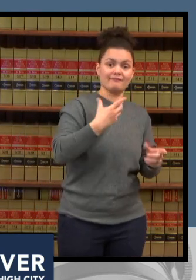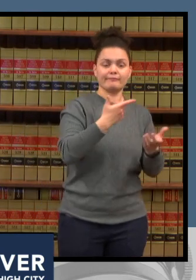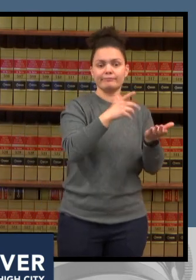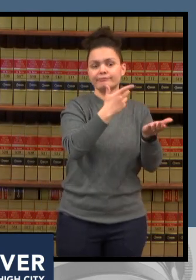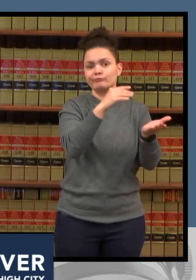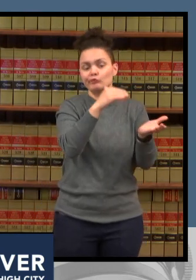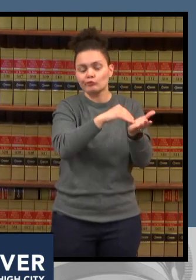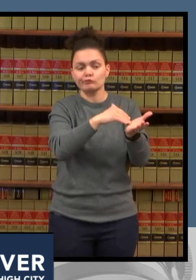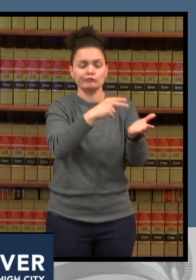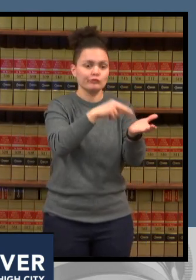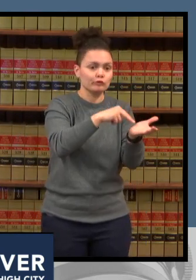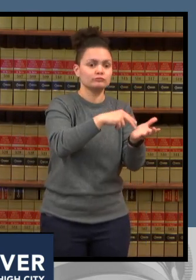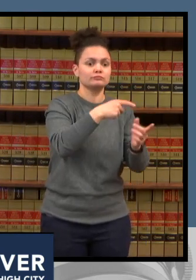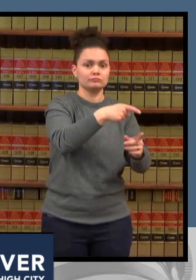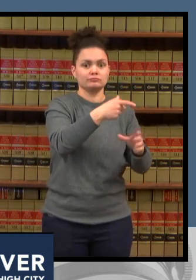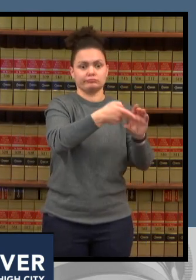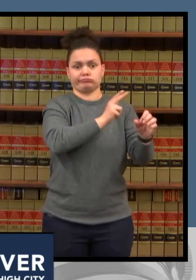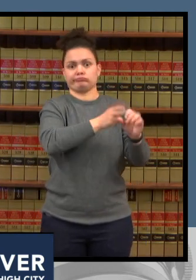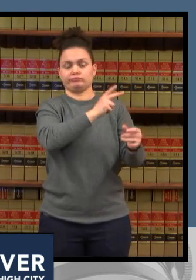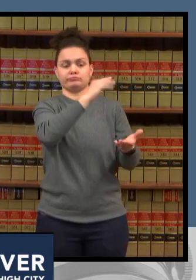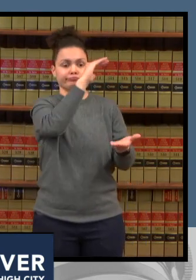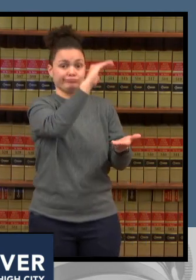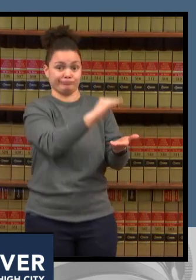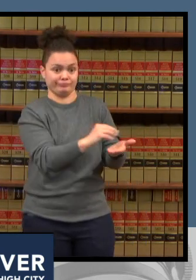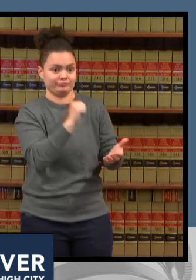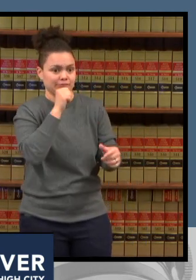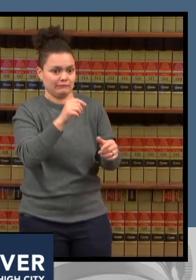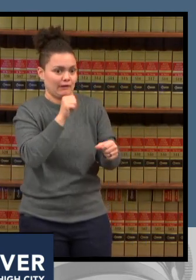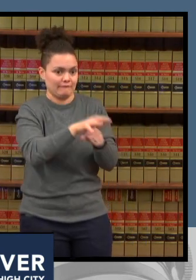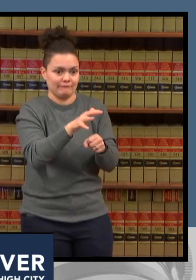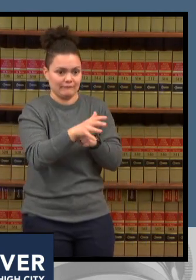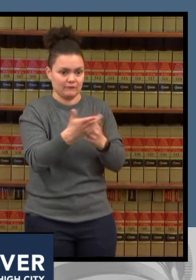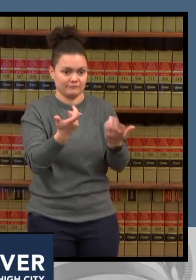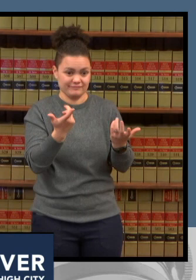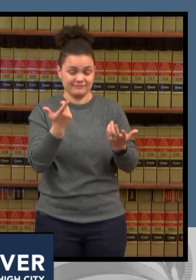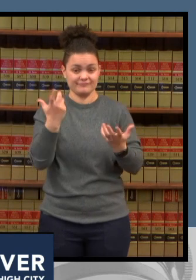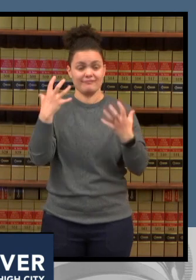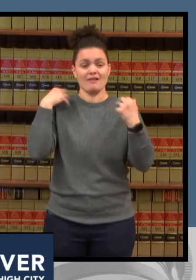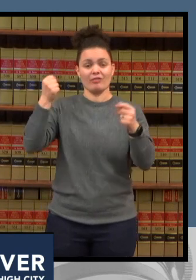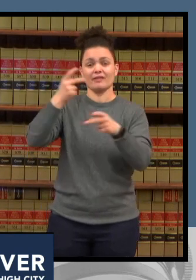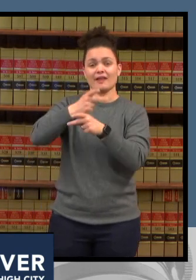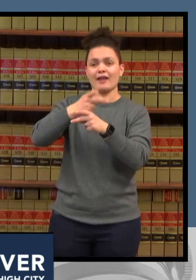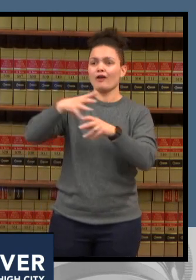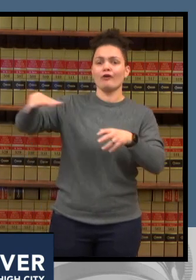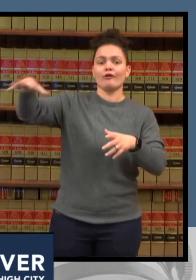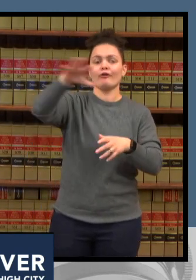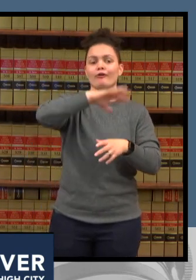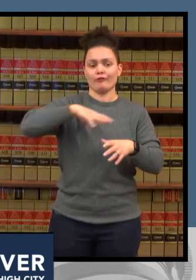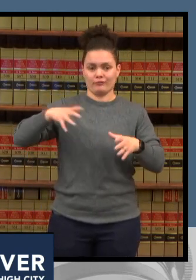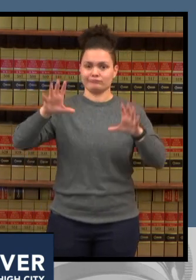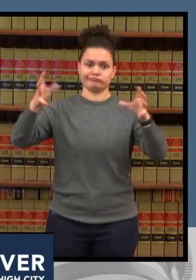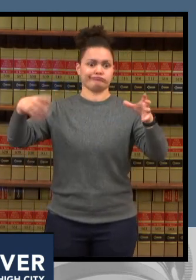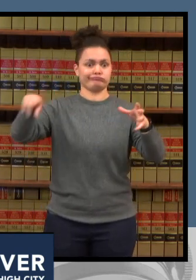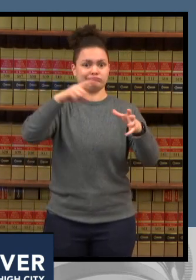disproportionately uh impacted and then you know with the duration of the pandemic this has been